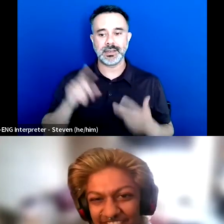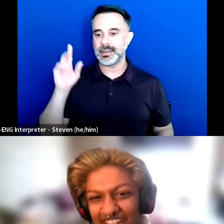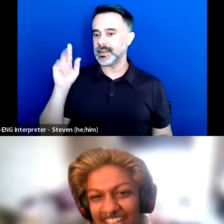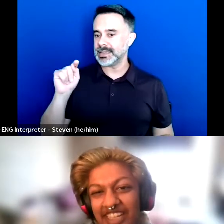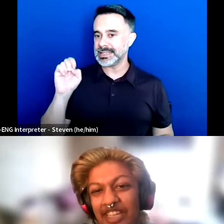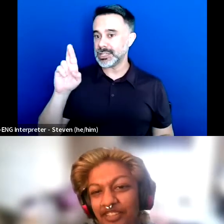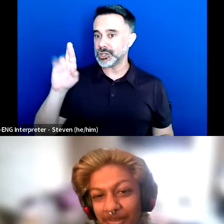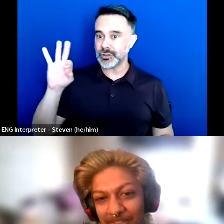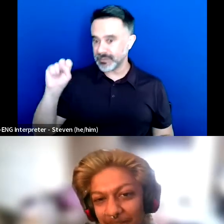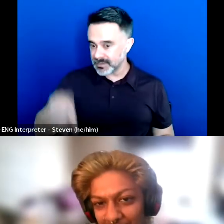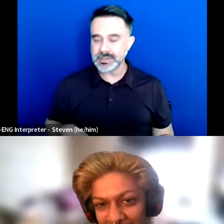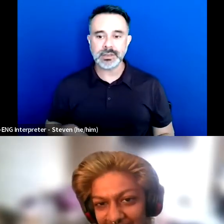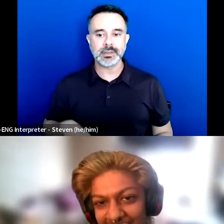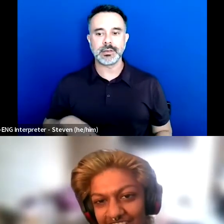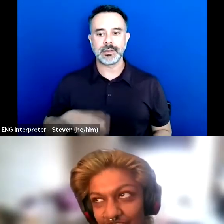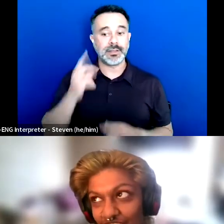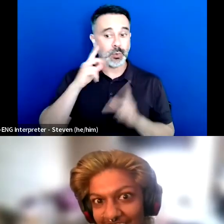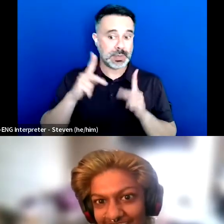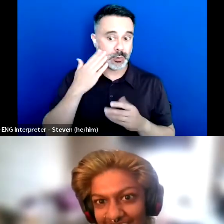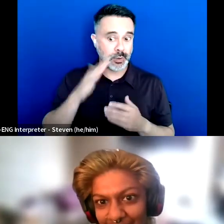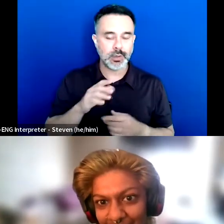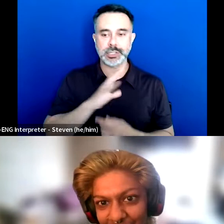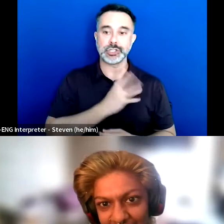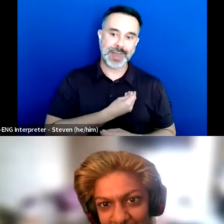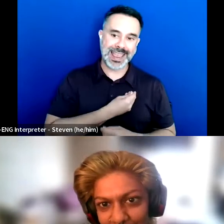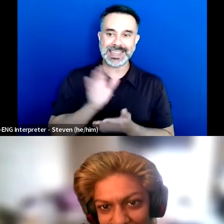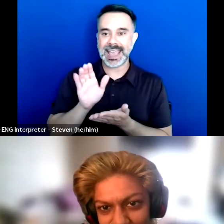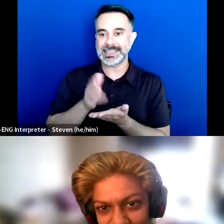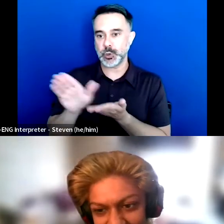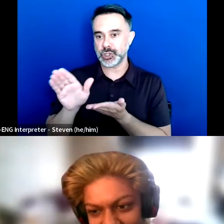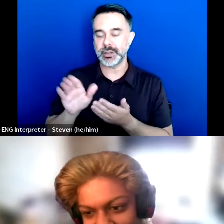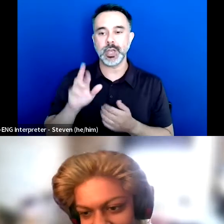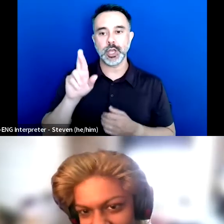for folks who don't know, that's Trans Exclusionary Radical Feminist,